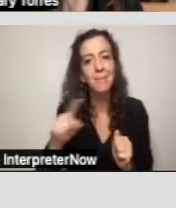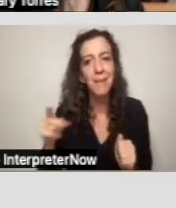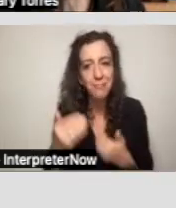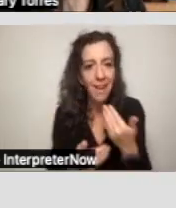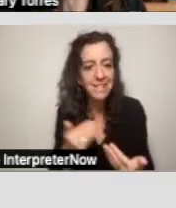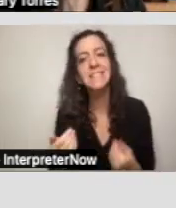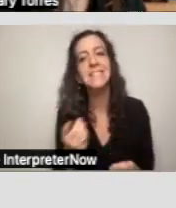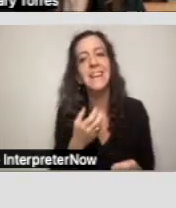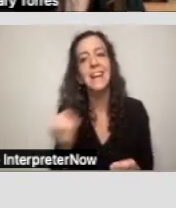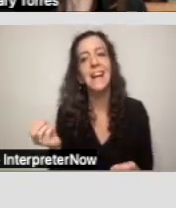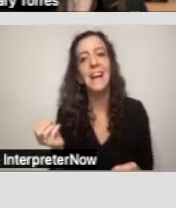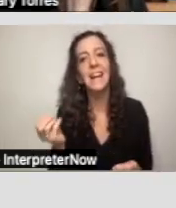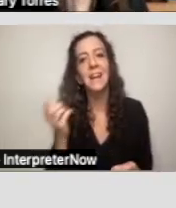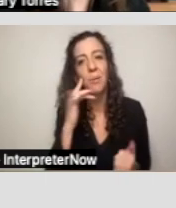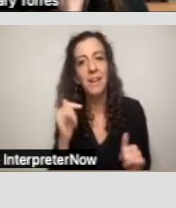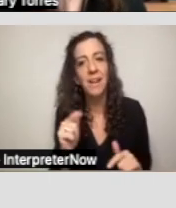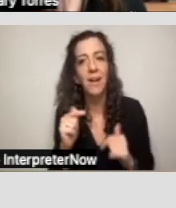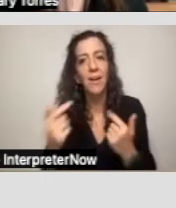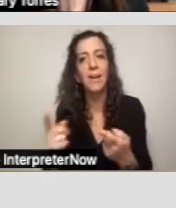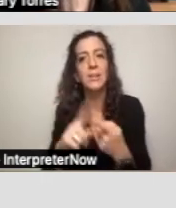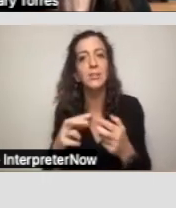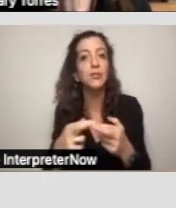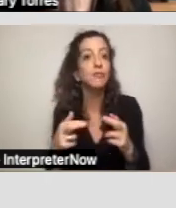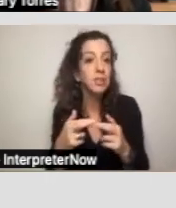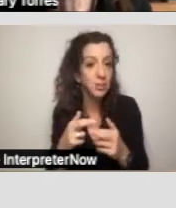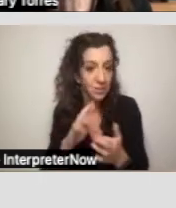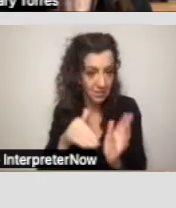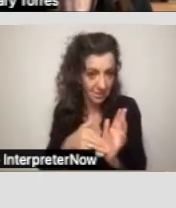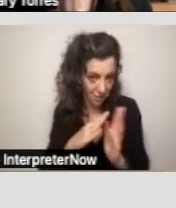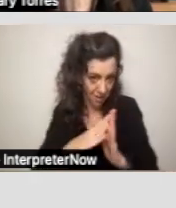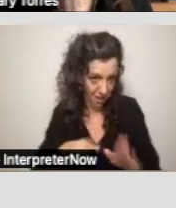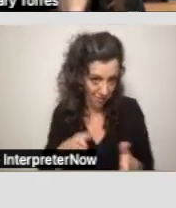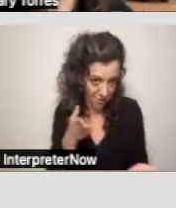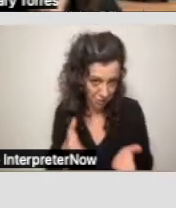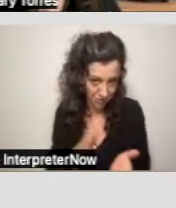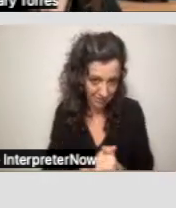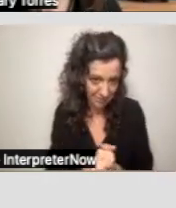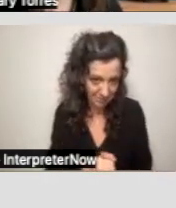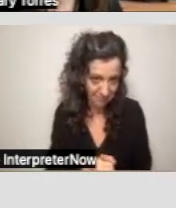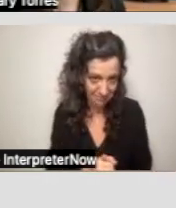And we're going to the regional center housing services.